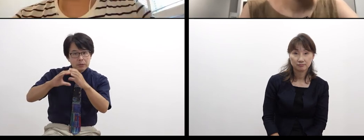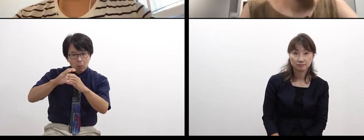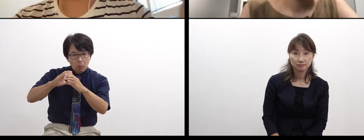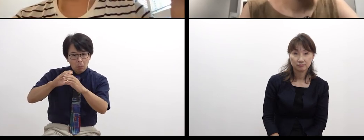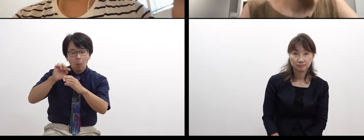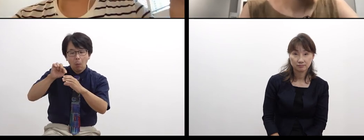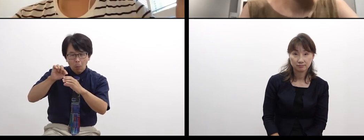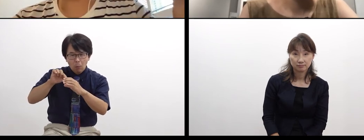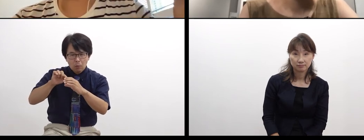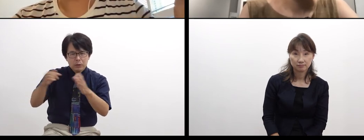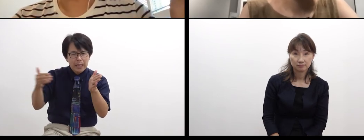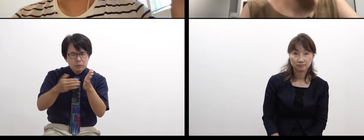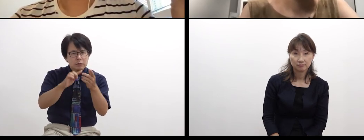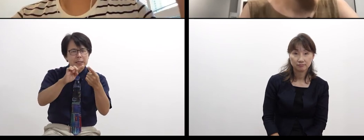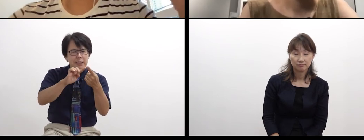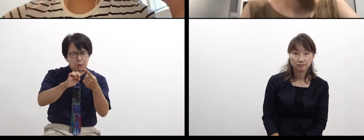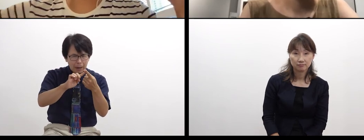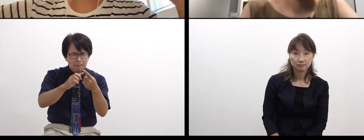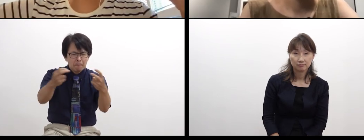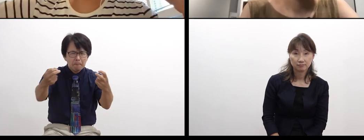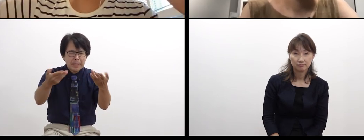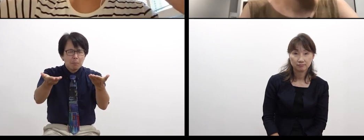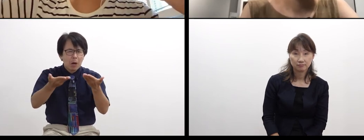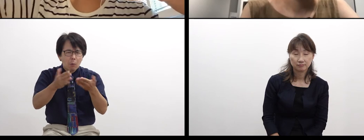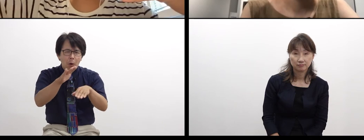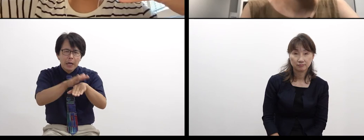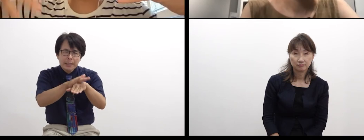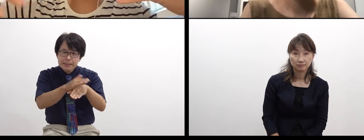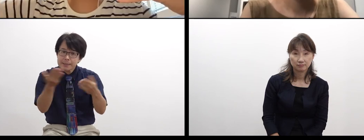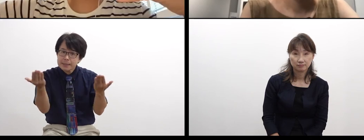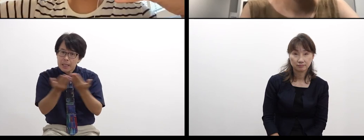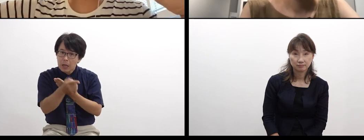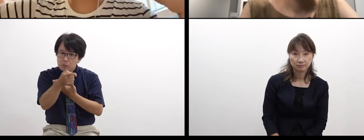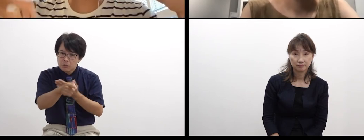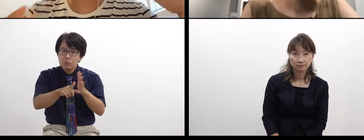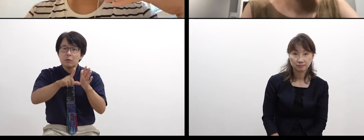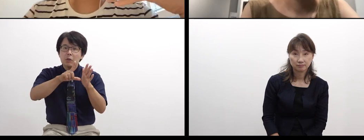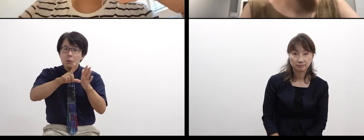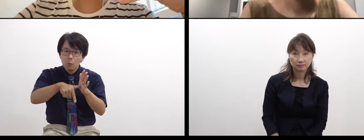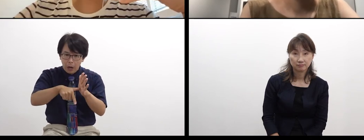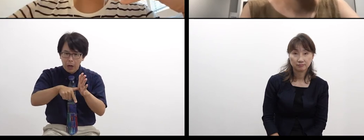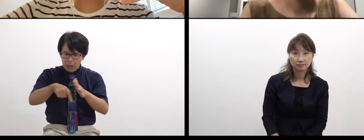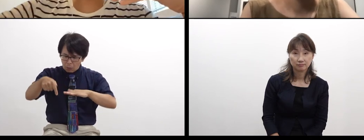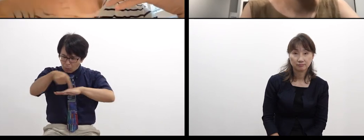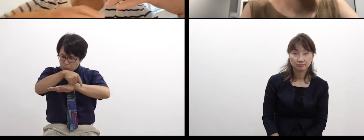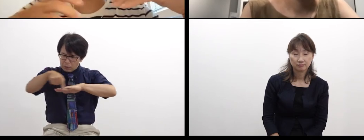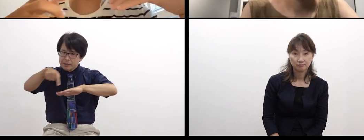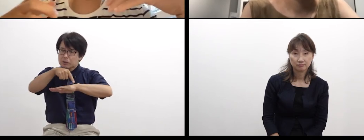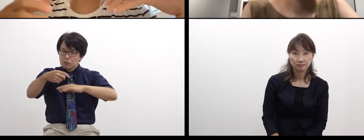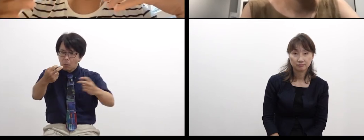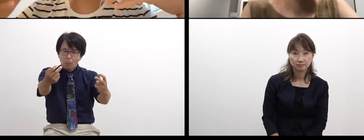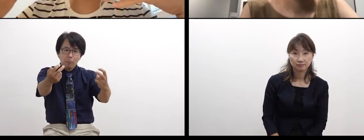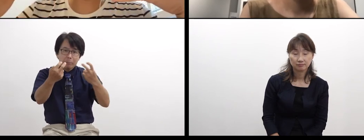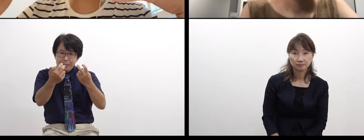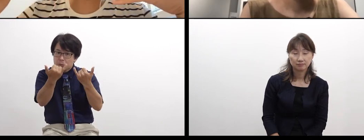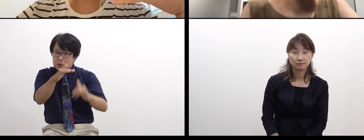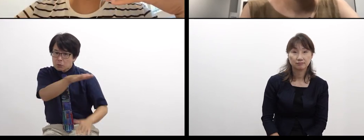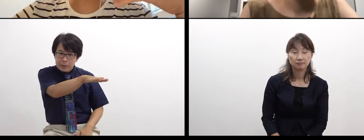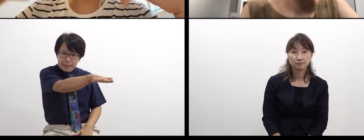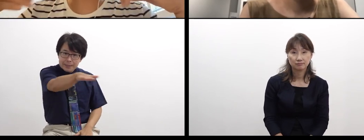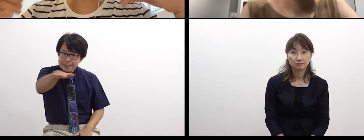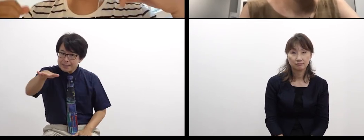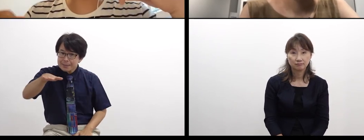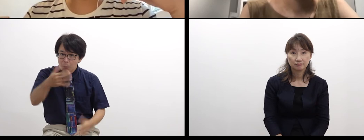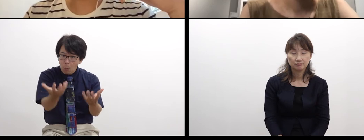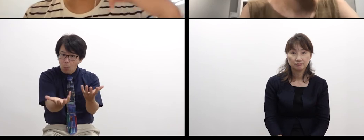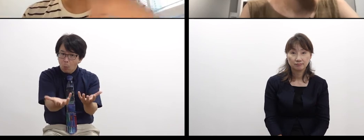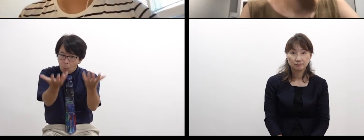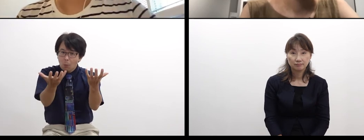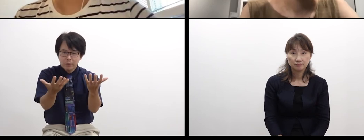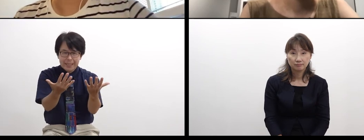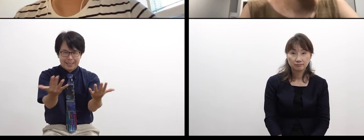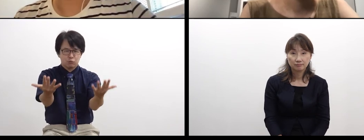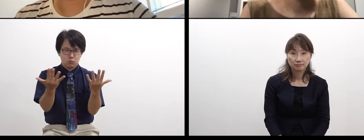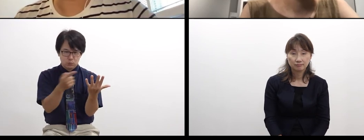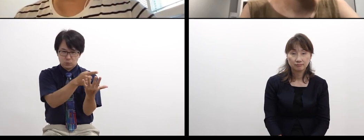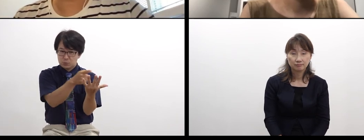Then, there are the eyes of people who watch this project, as a third party.